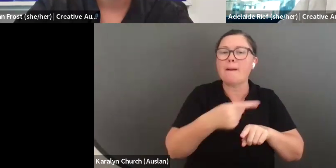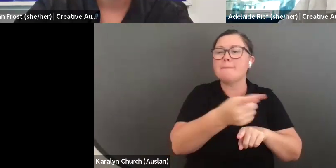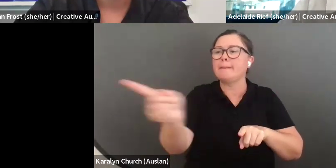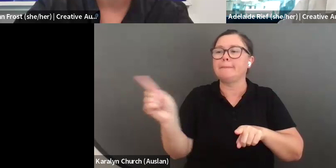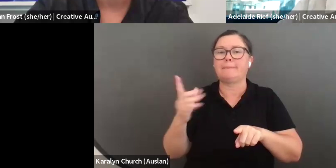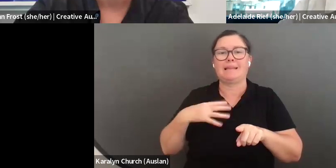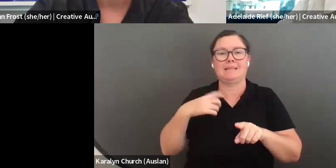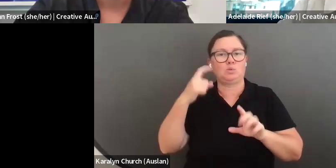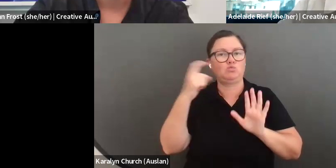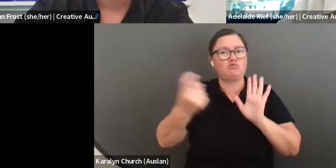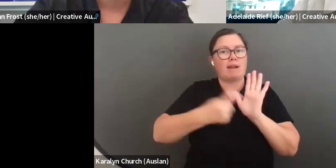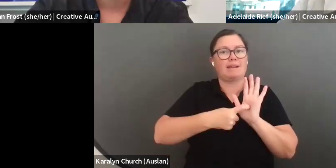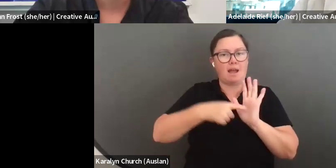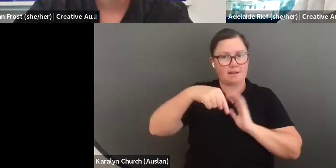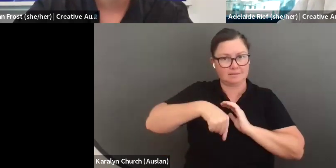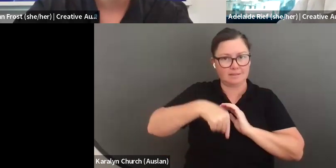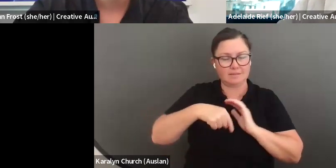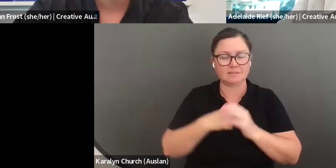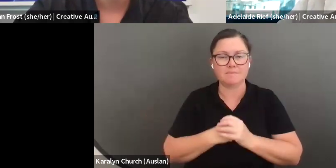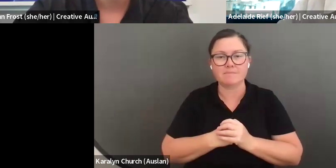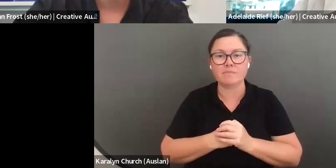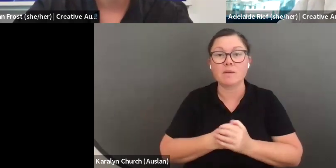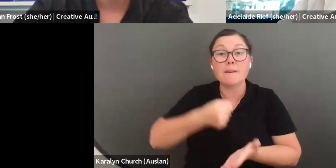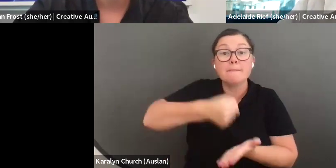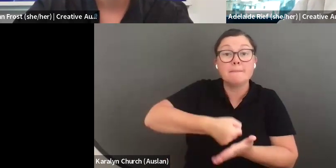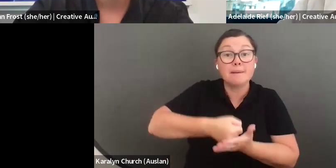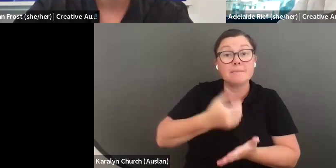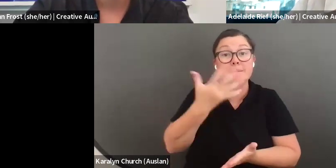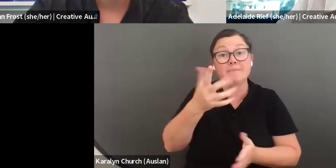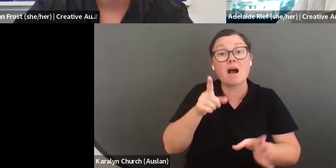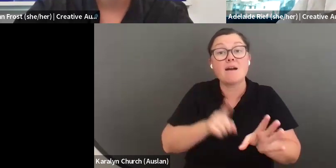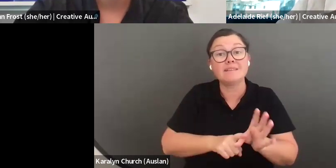working in lighting design. It might be a booking agent, those types of things. You